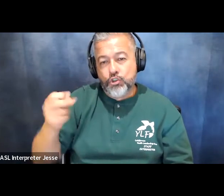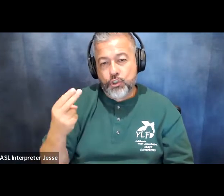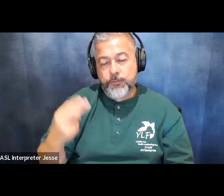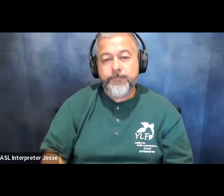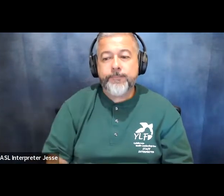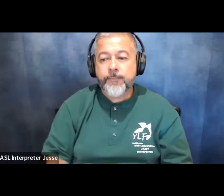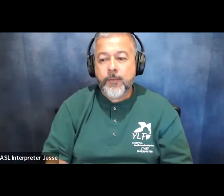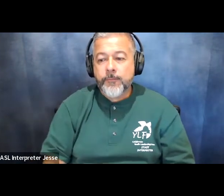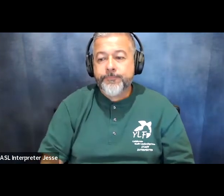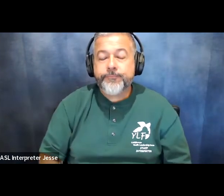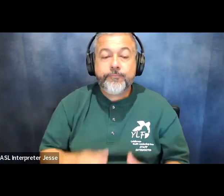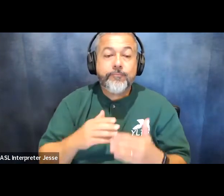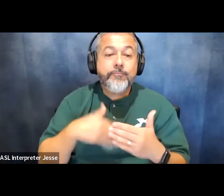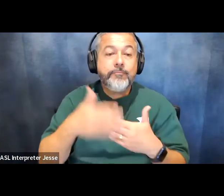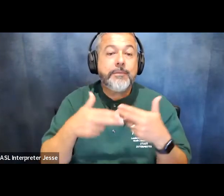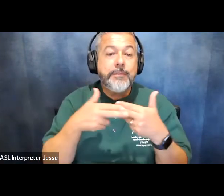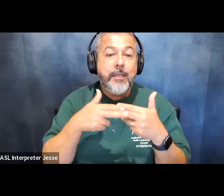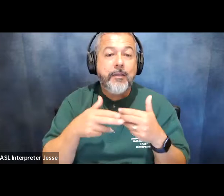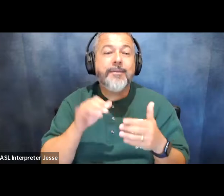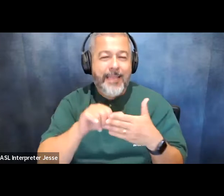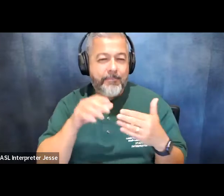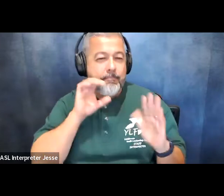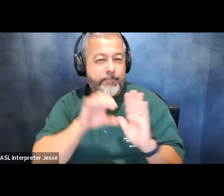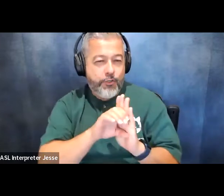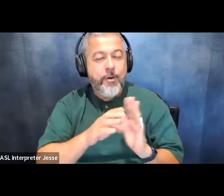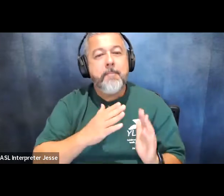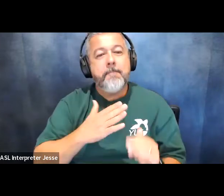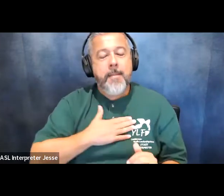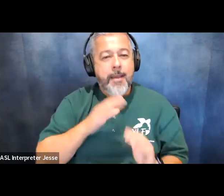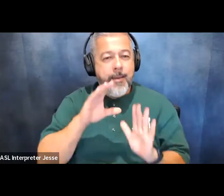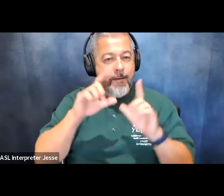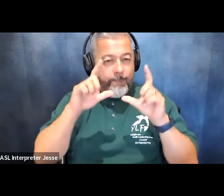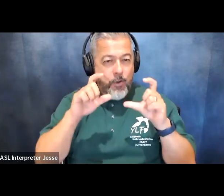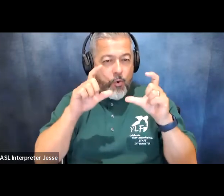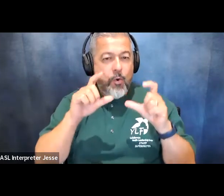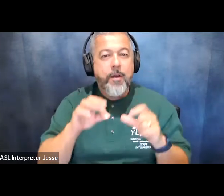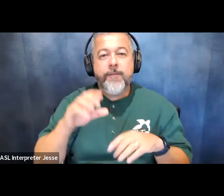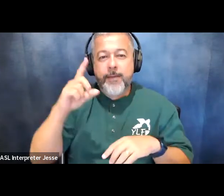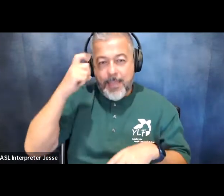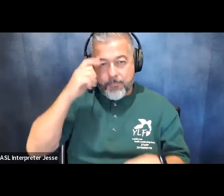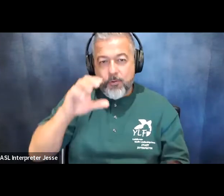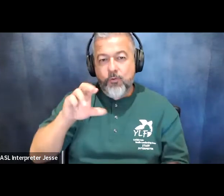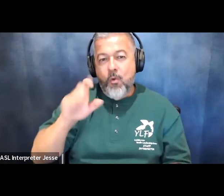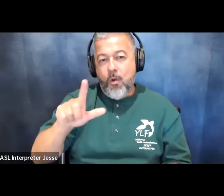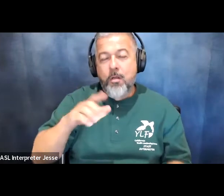and on slide eight this is my personal photo of the capitol crawl on march 12 1990.